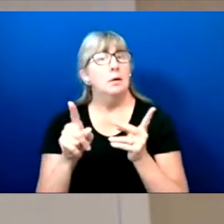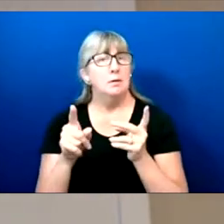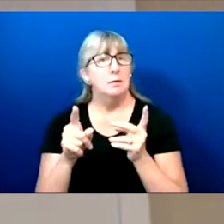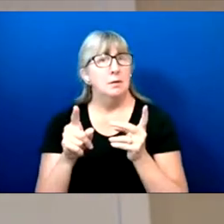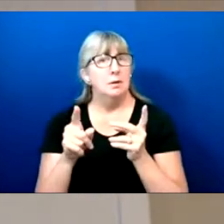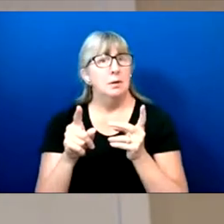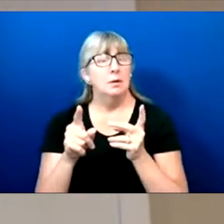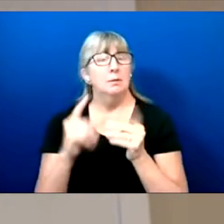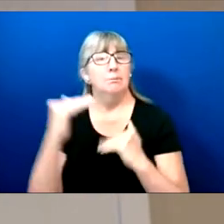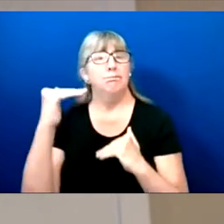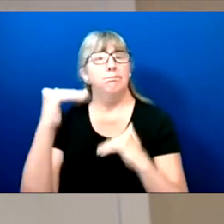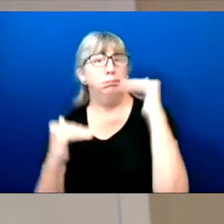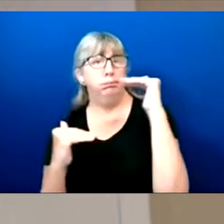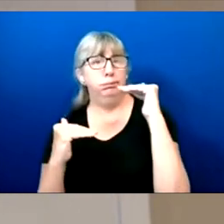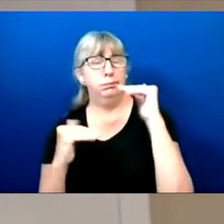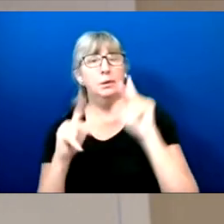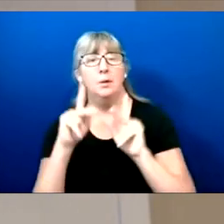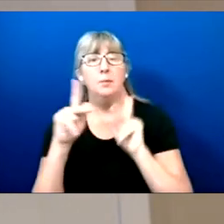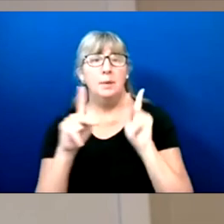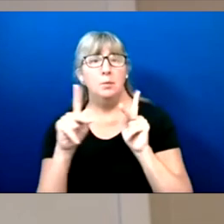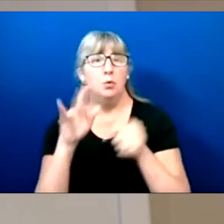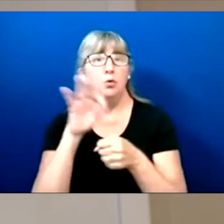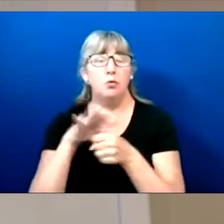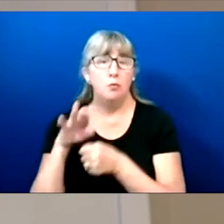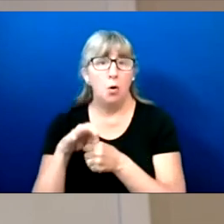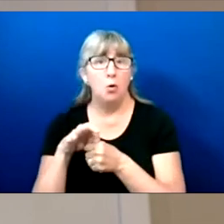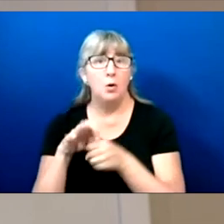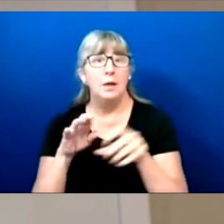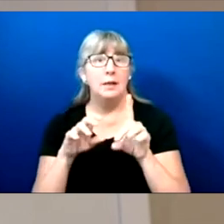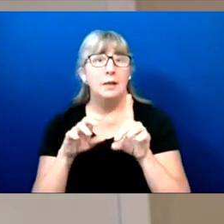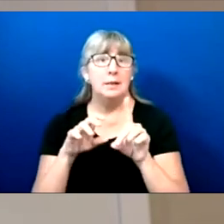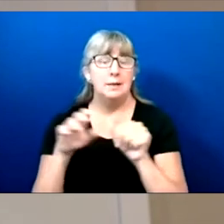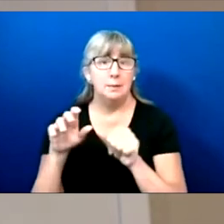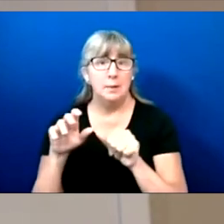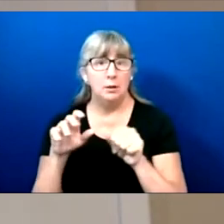turnout gap between voters with and without disabilities.